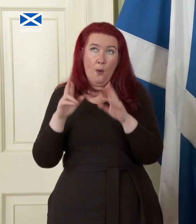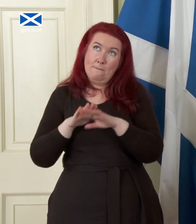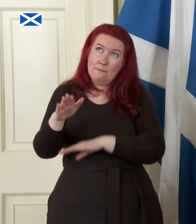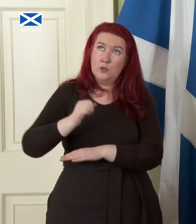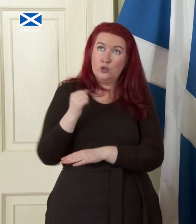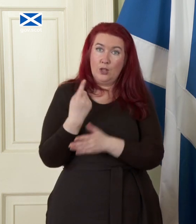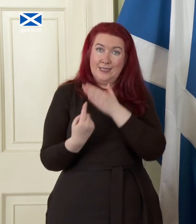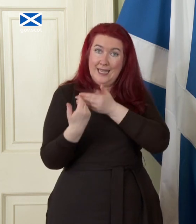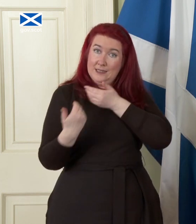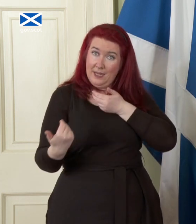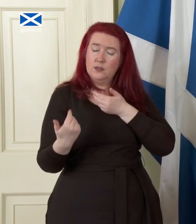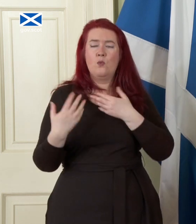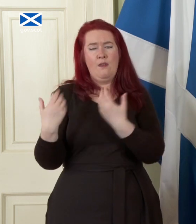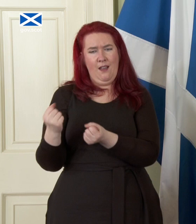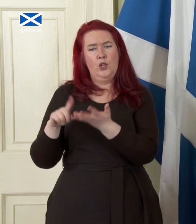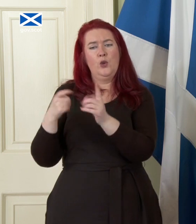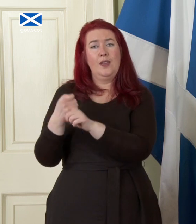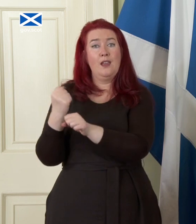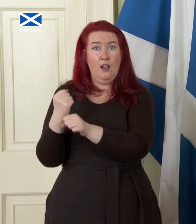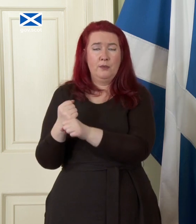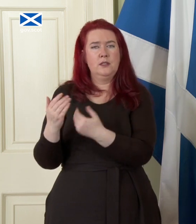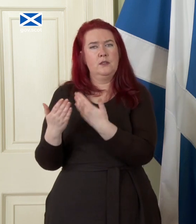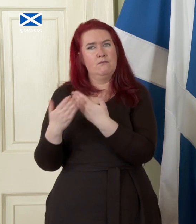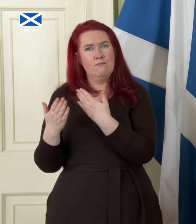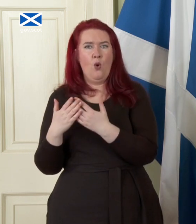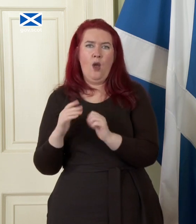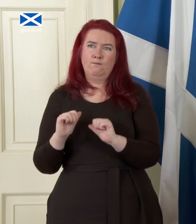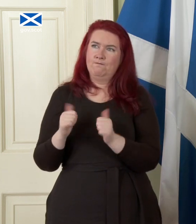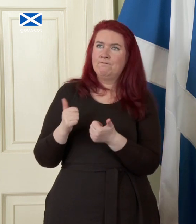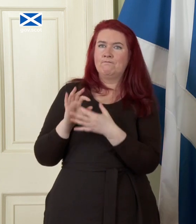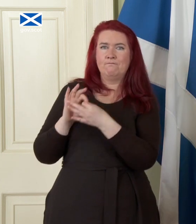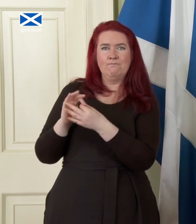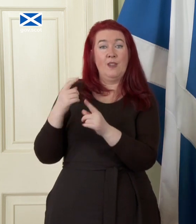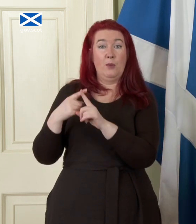we have a a UK government that is much more conducive to good positive partnership working